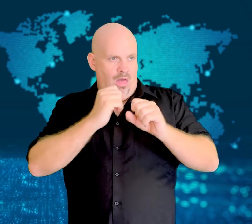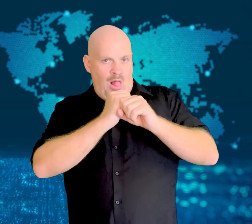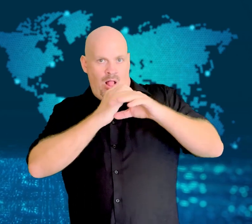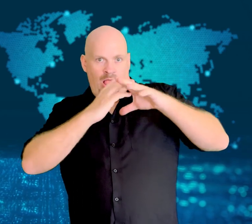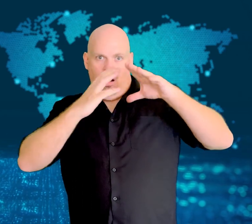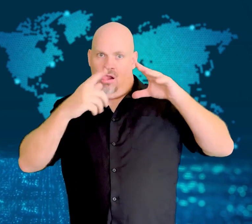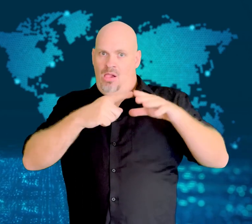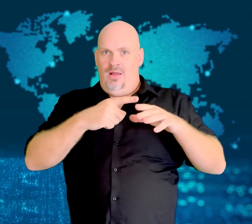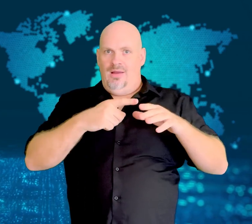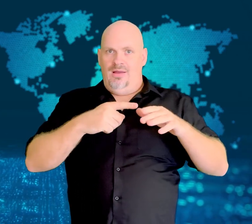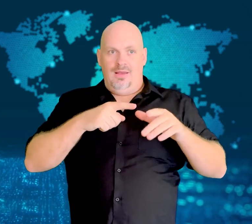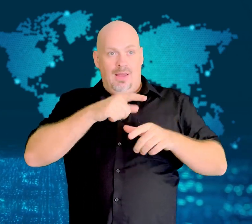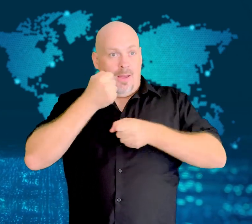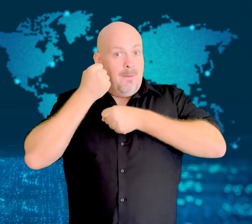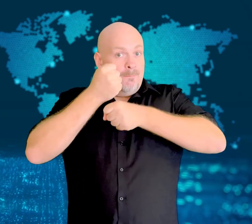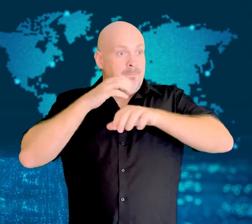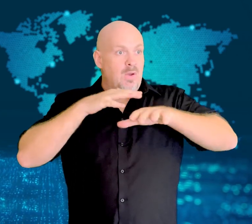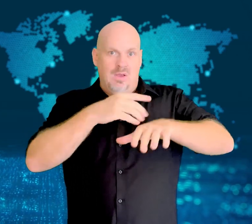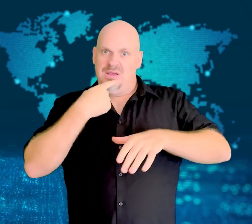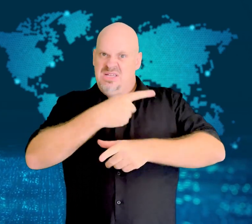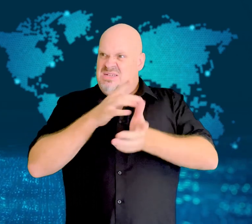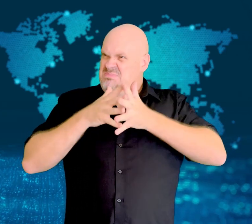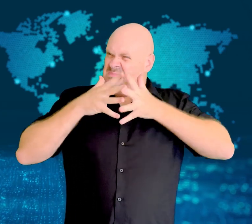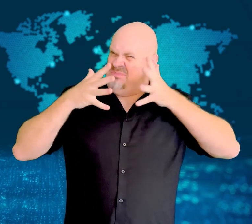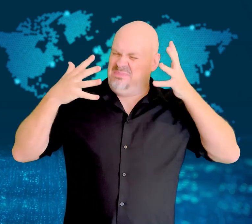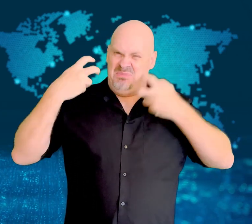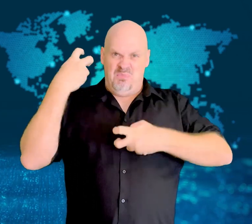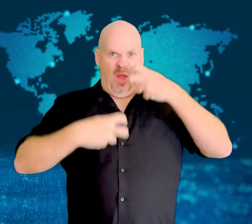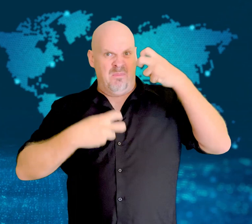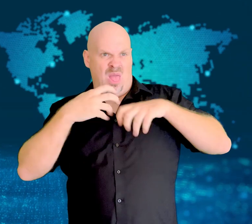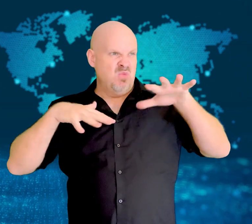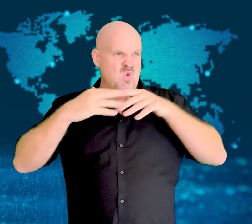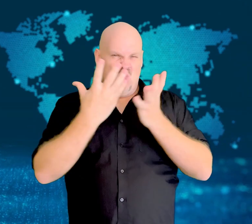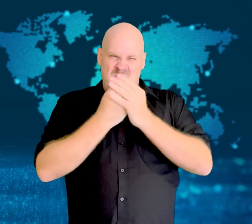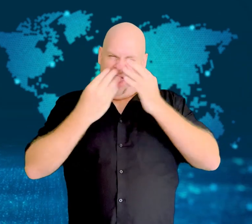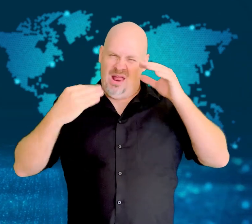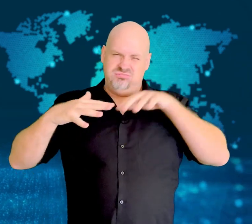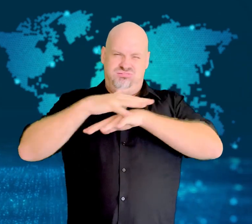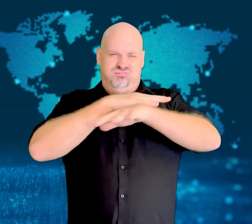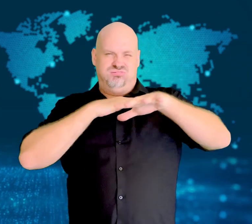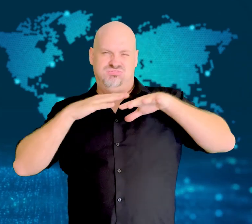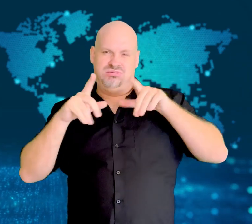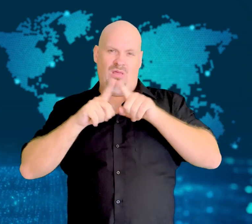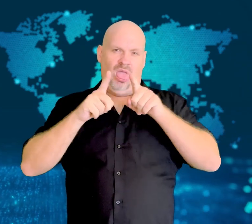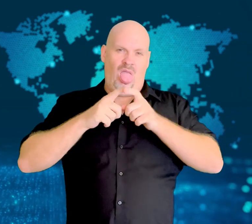a false impression of the scale of the protests.